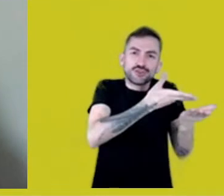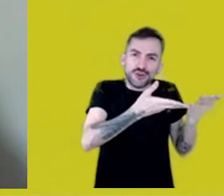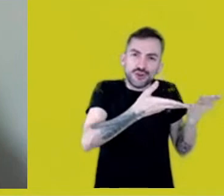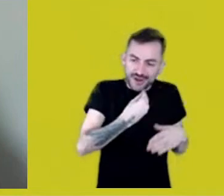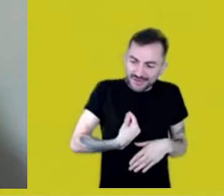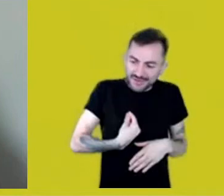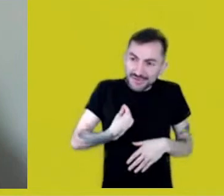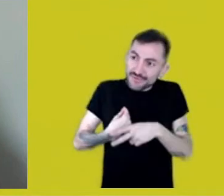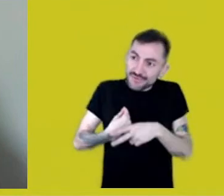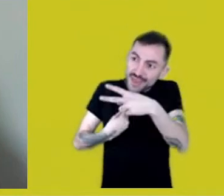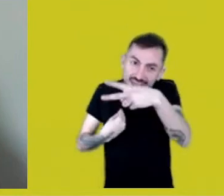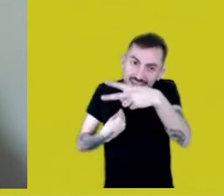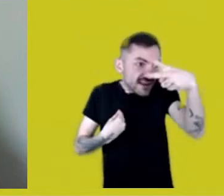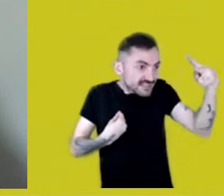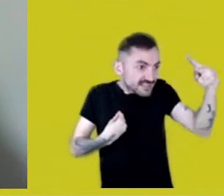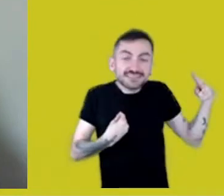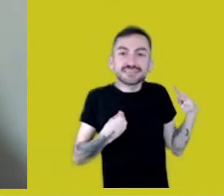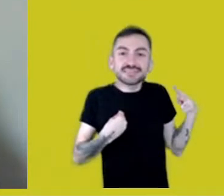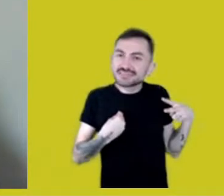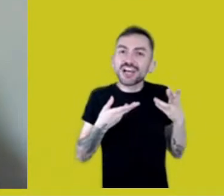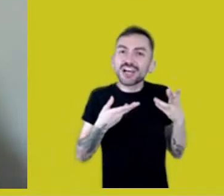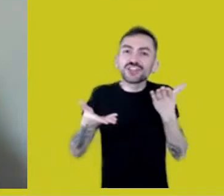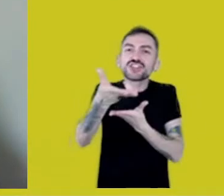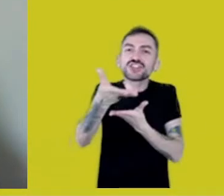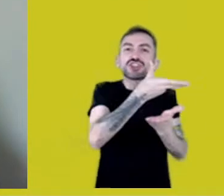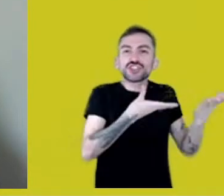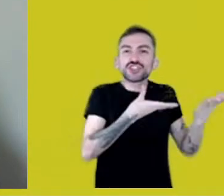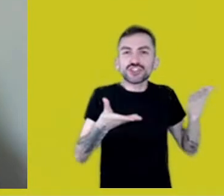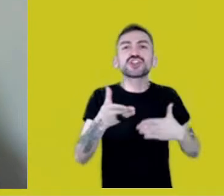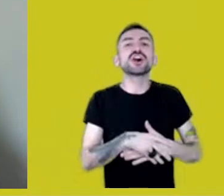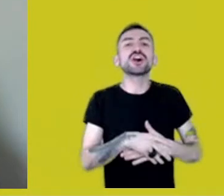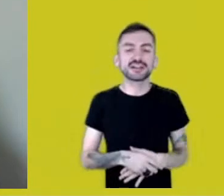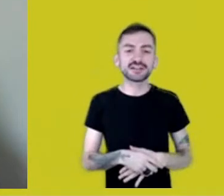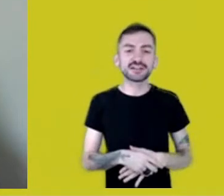and seeing that, regardless of the peoples we come from,